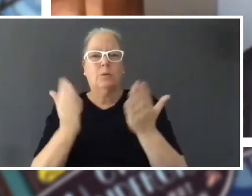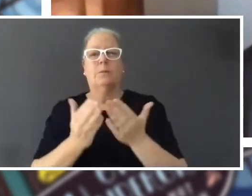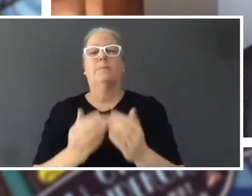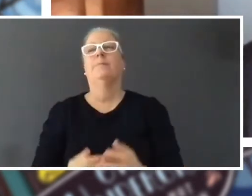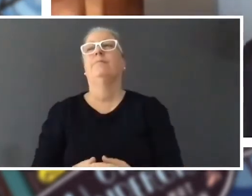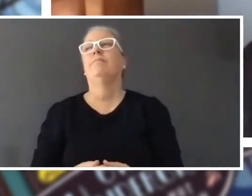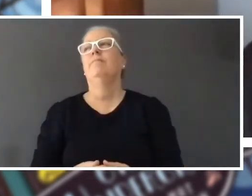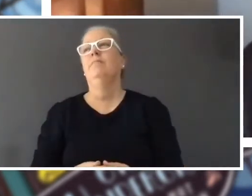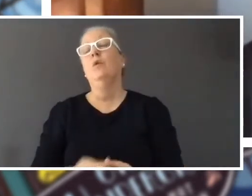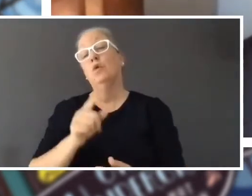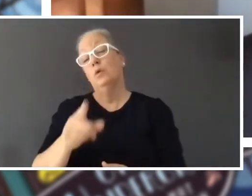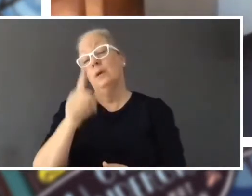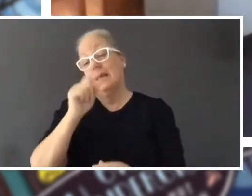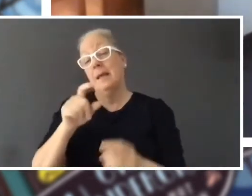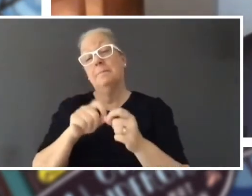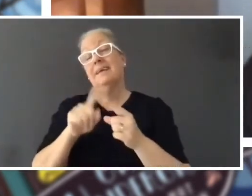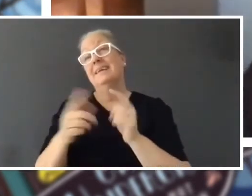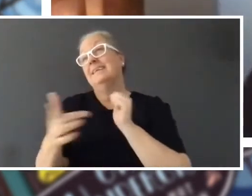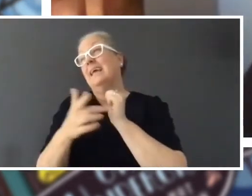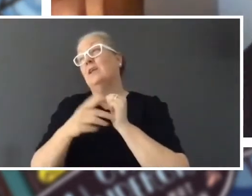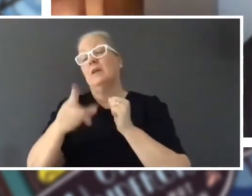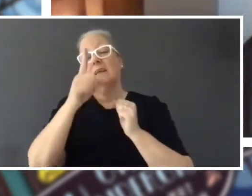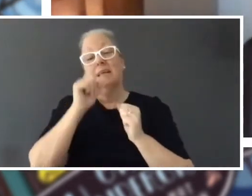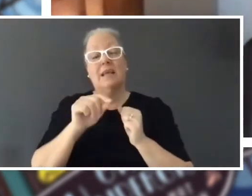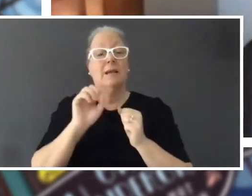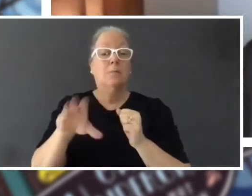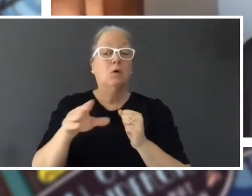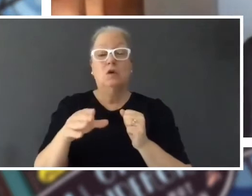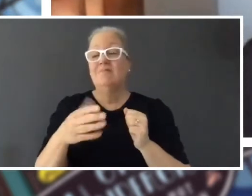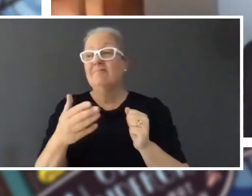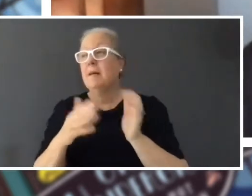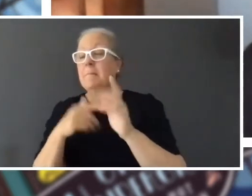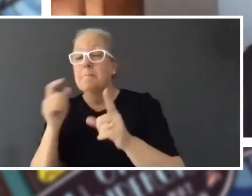want. You can draw special maps, you can use rulers and tools and look things up